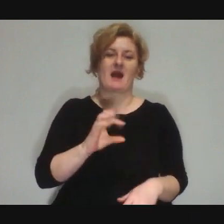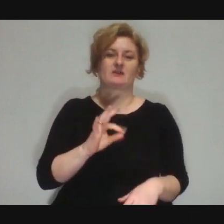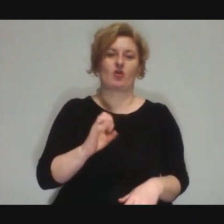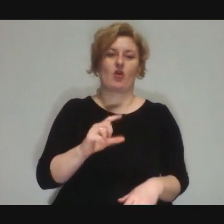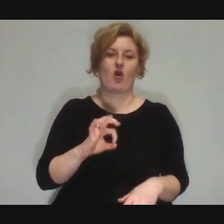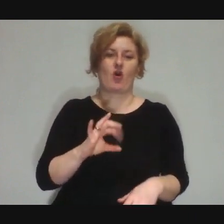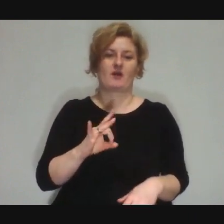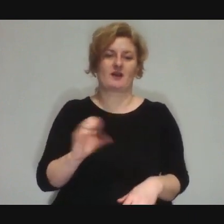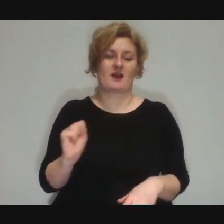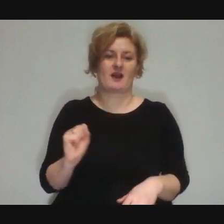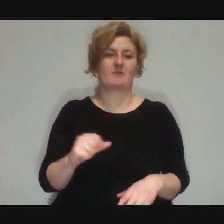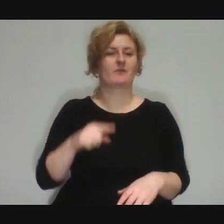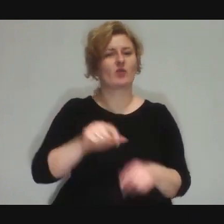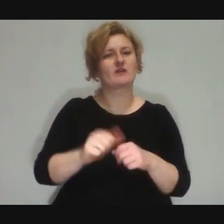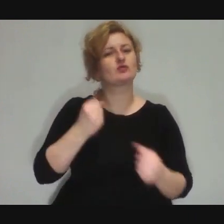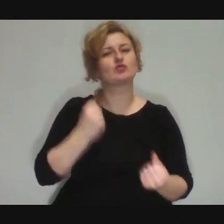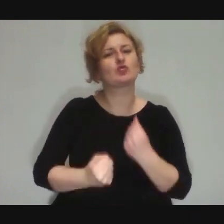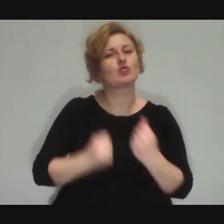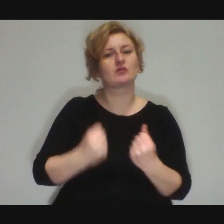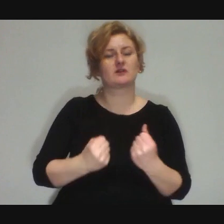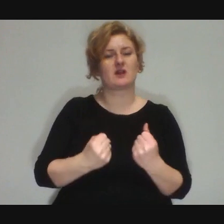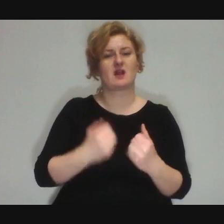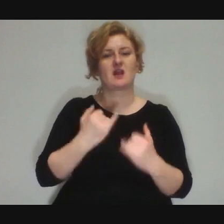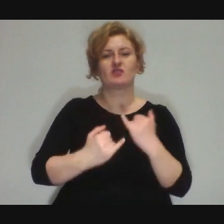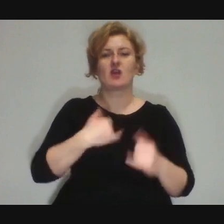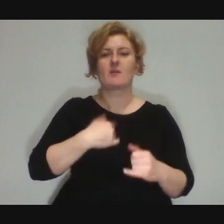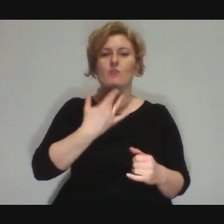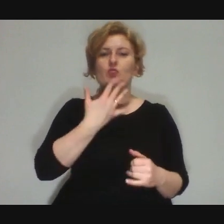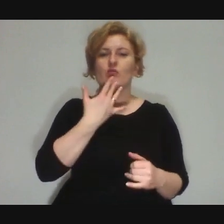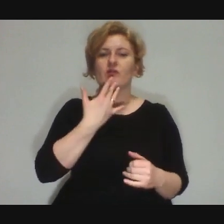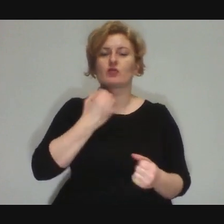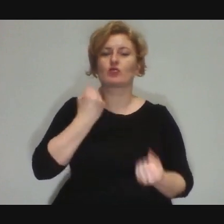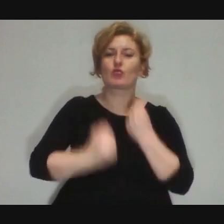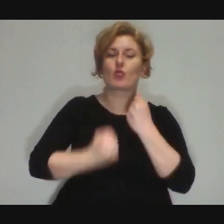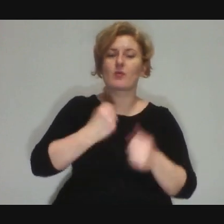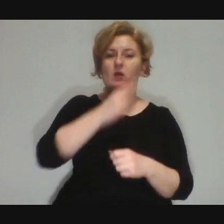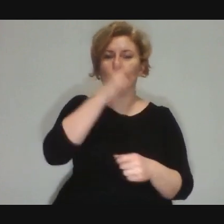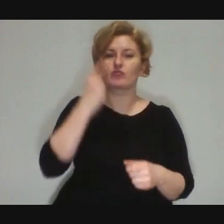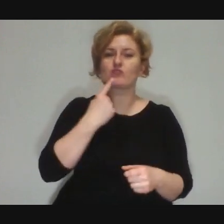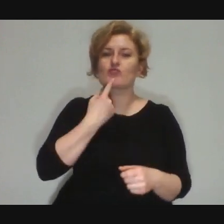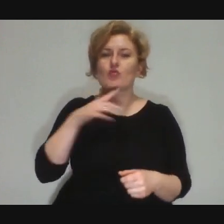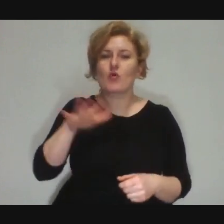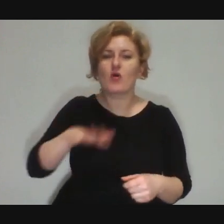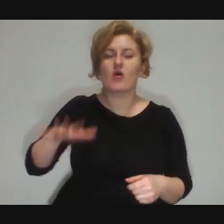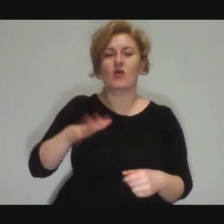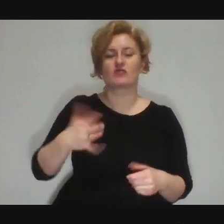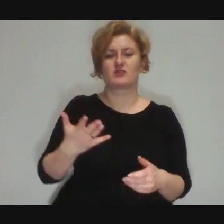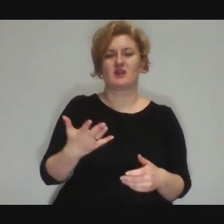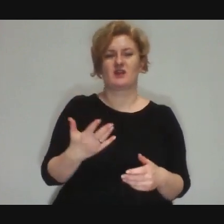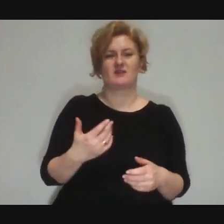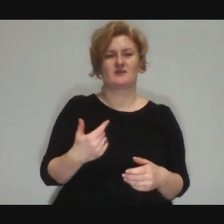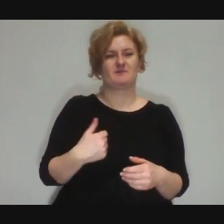Anyway... It is difficult when you talk about difficult youth... about workshops with "worse" youth